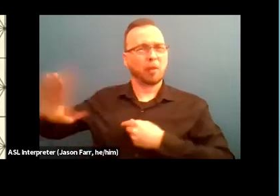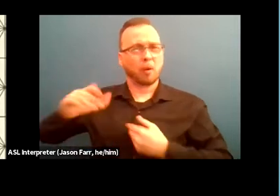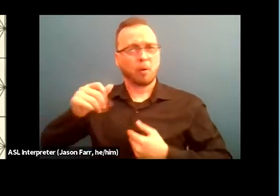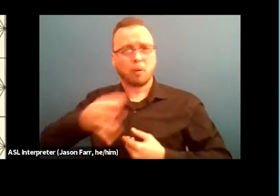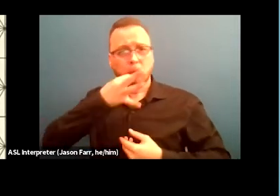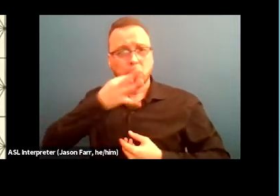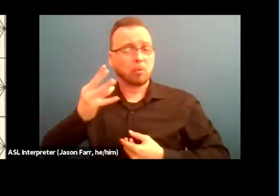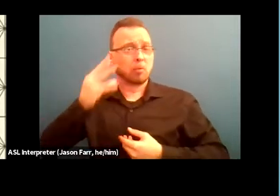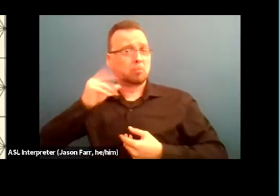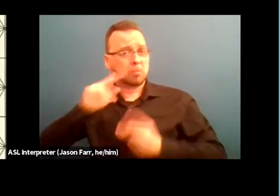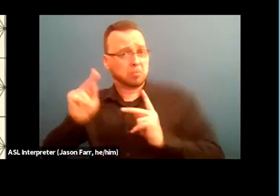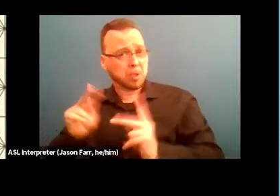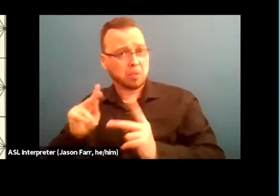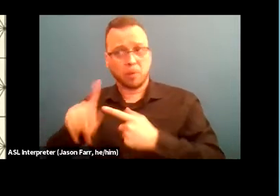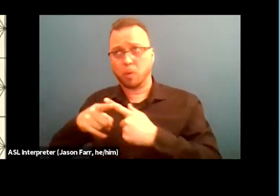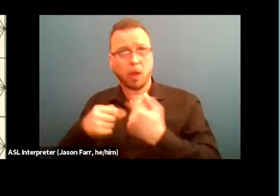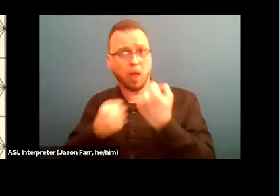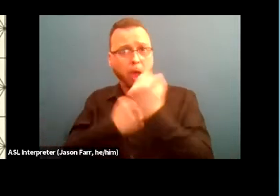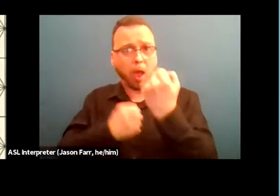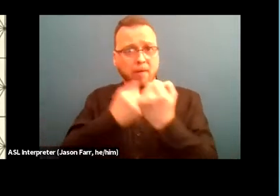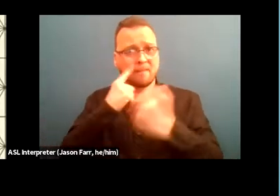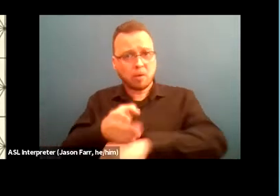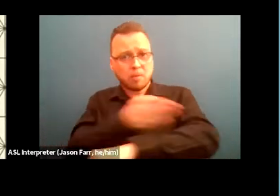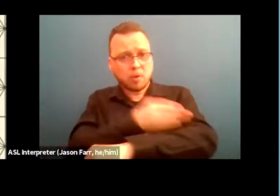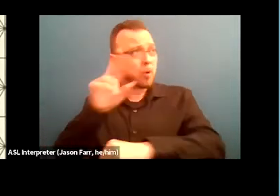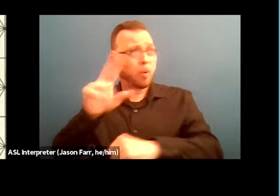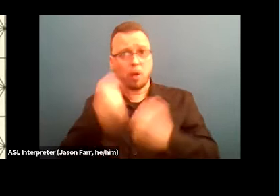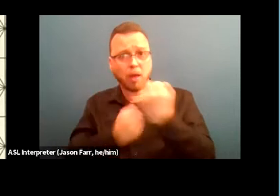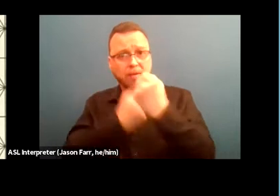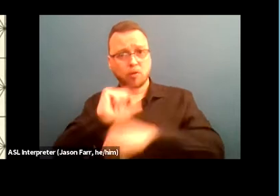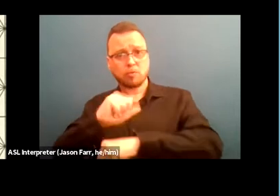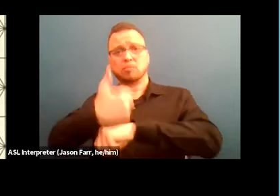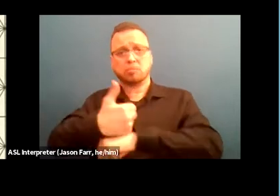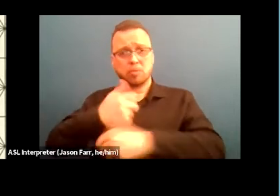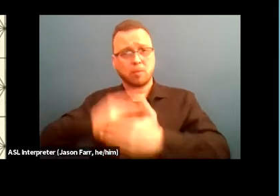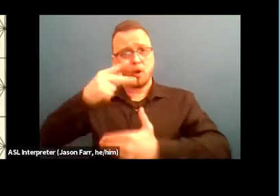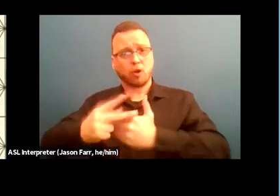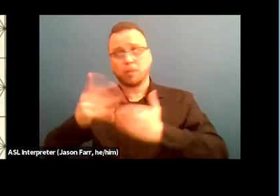or attempt to advocate for the improvement of a program, for example, through grievance processes.